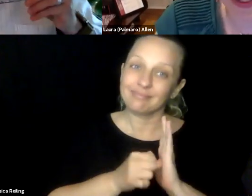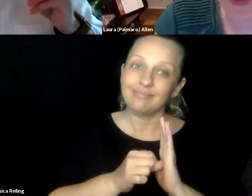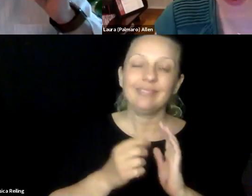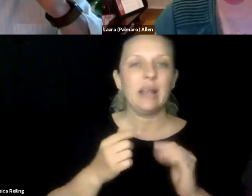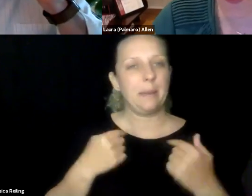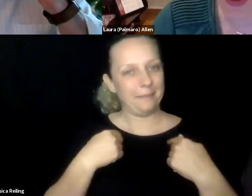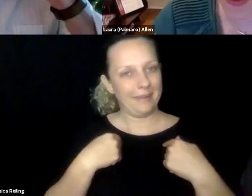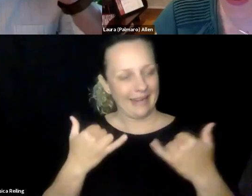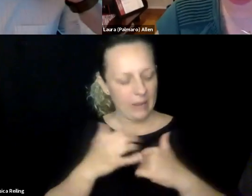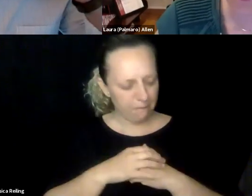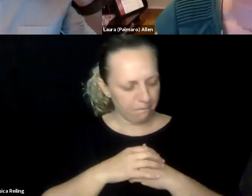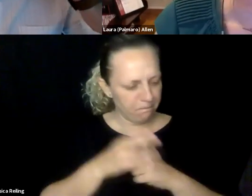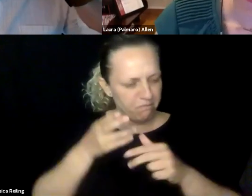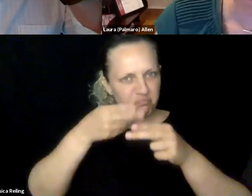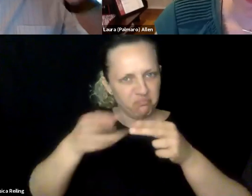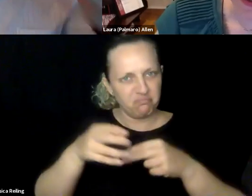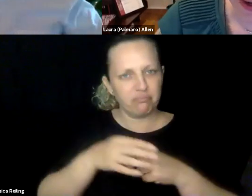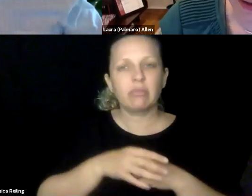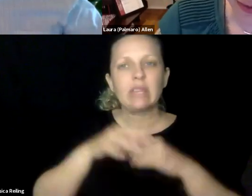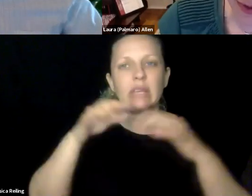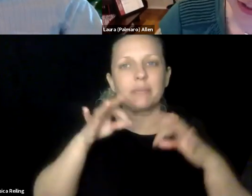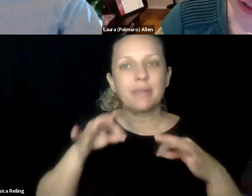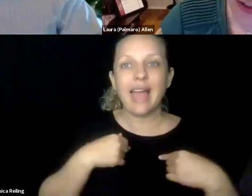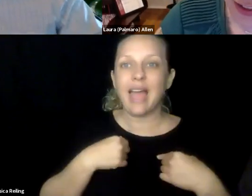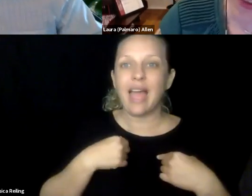here. What an incredible group of people, oh, my goodness.